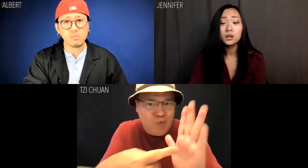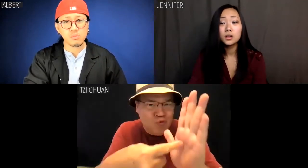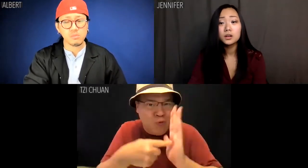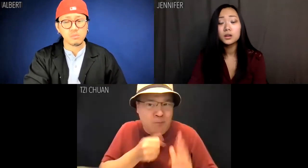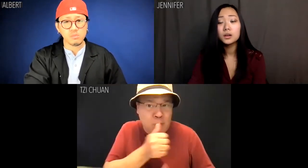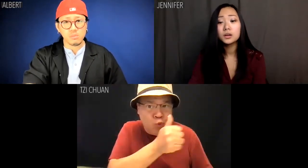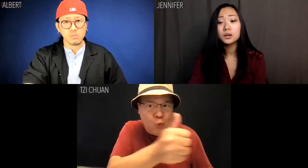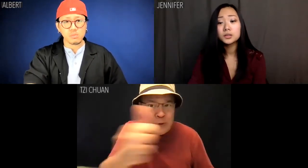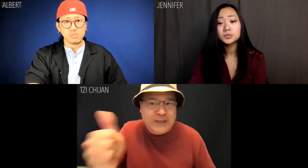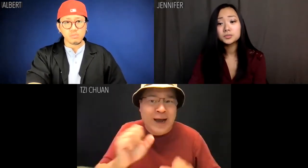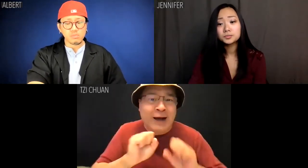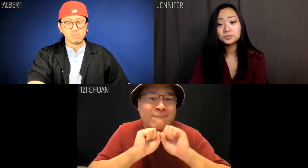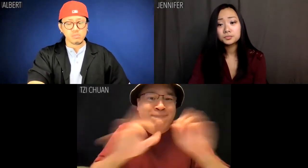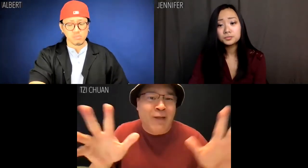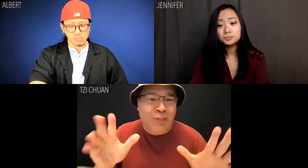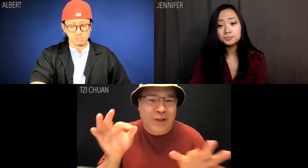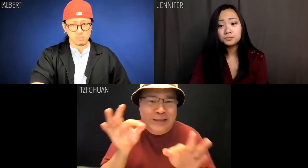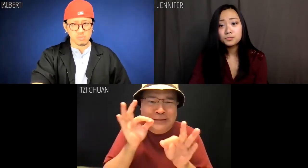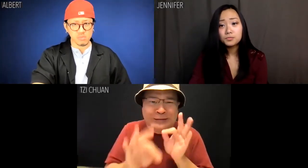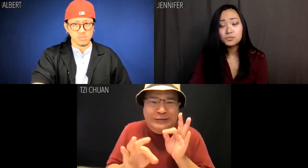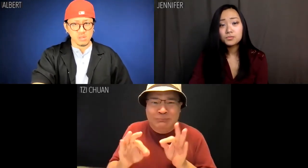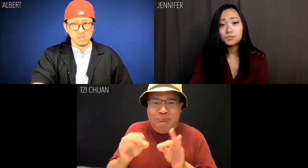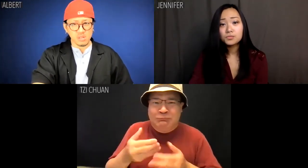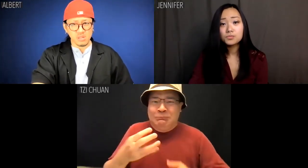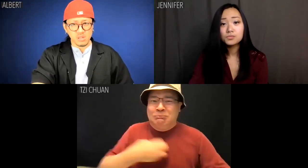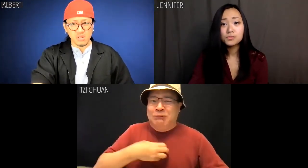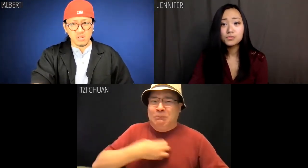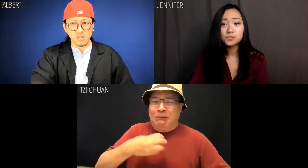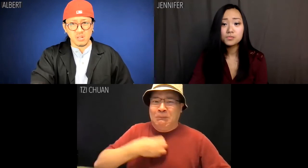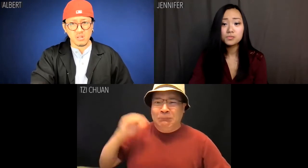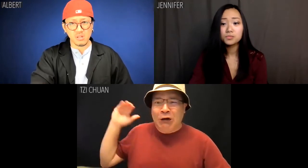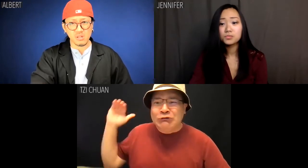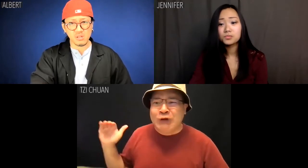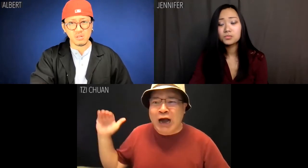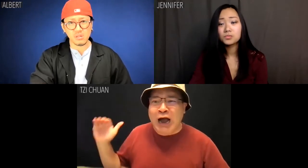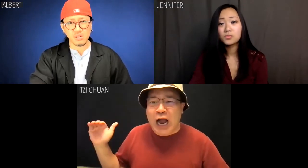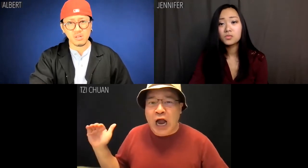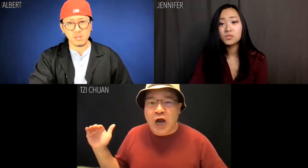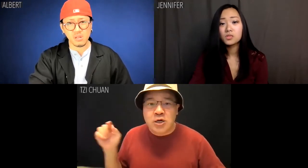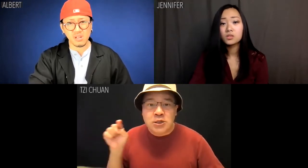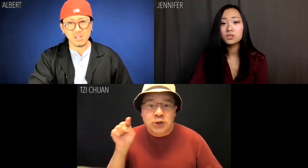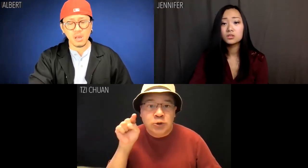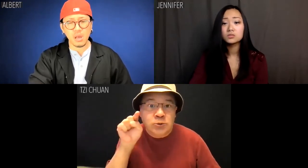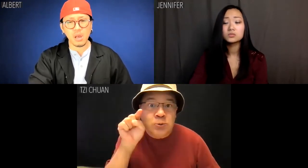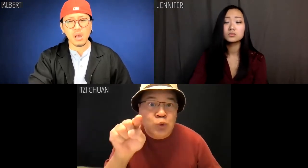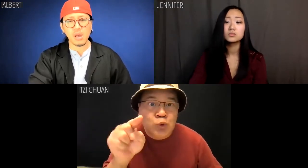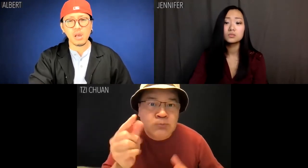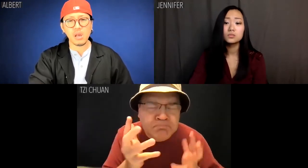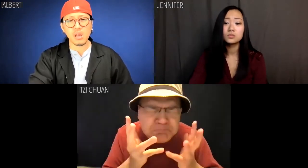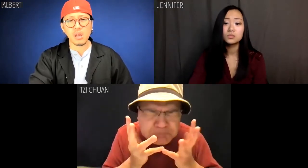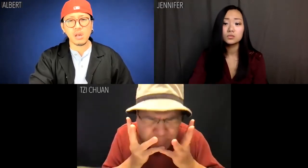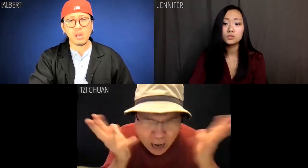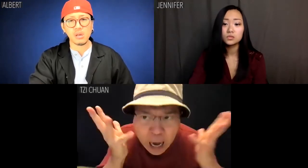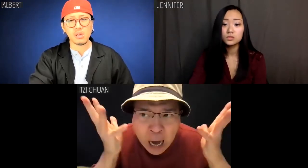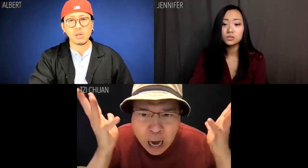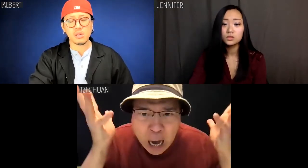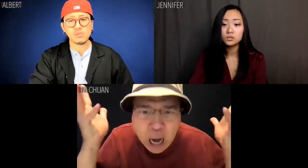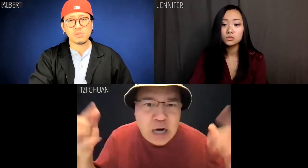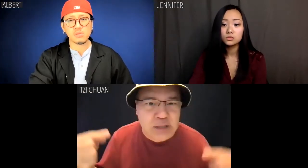and you've shown yourselves to be nothing more than squabbling infants. You're an embarrassment --